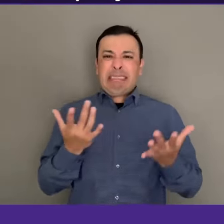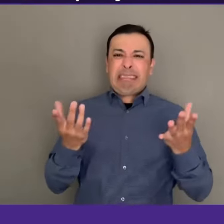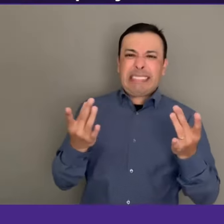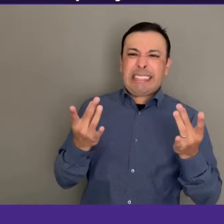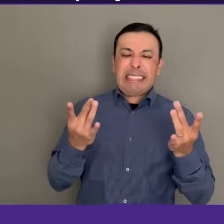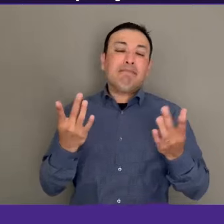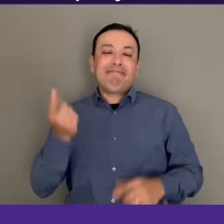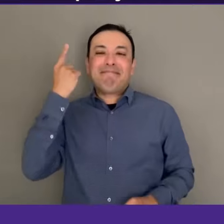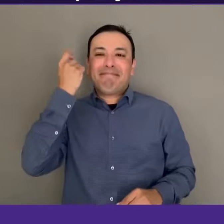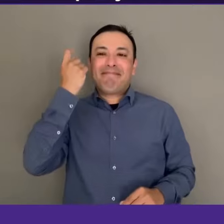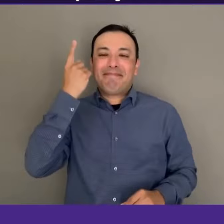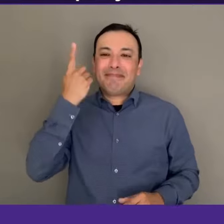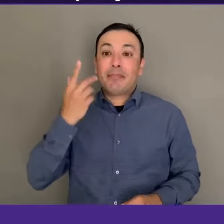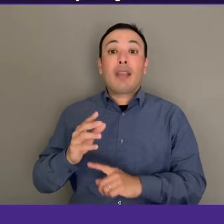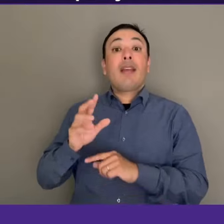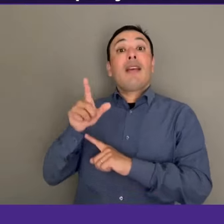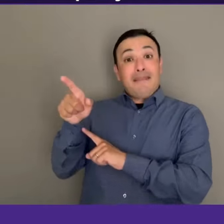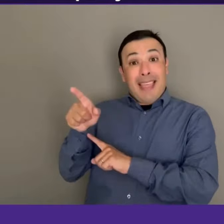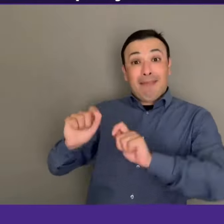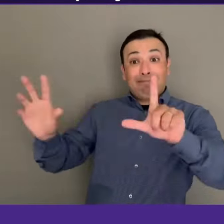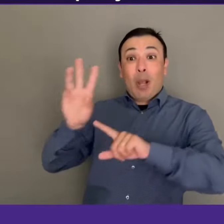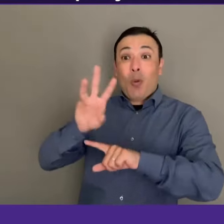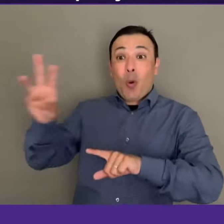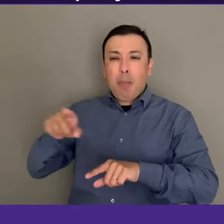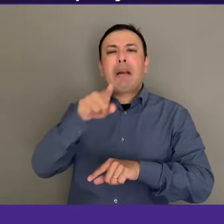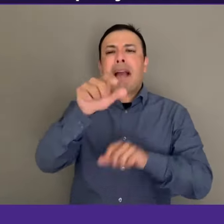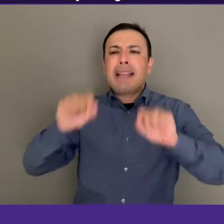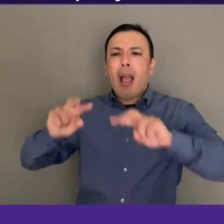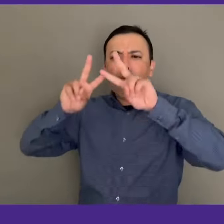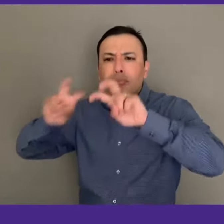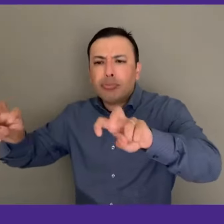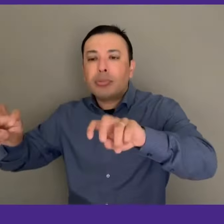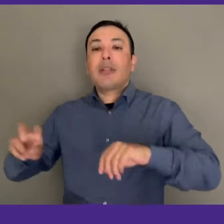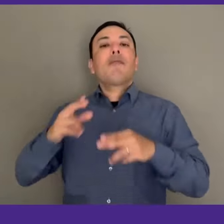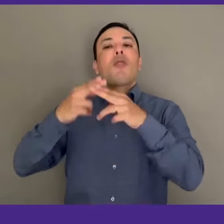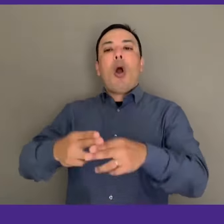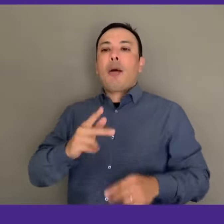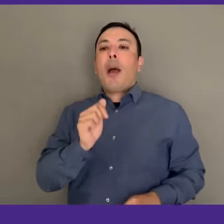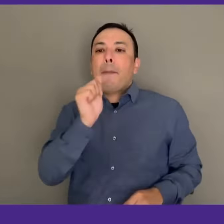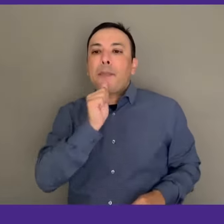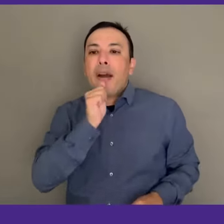and read the privacy, data use and protection policy for the Census on our website.